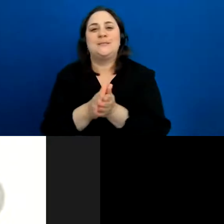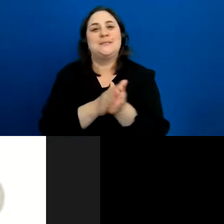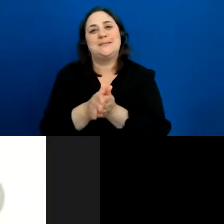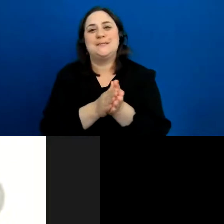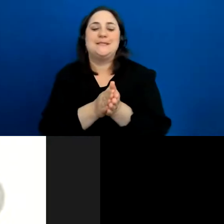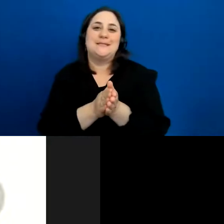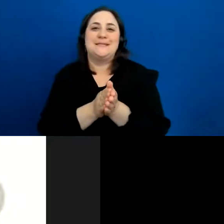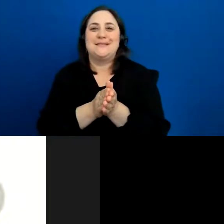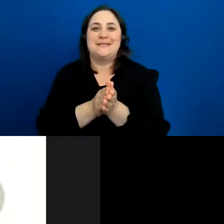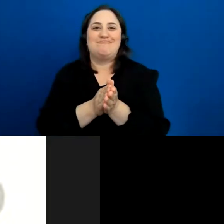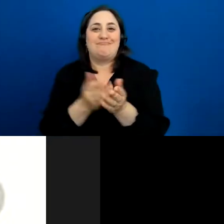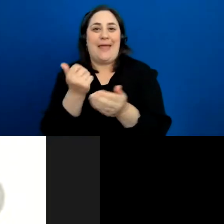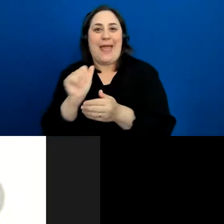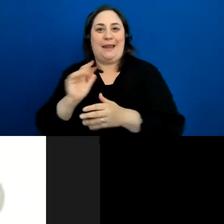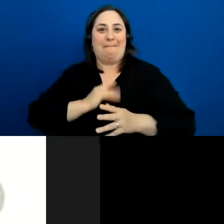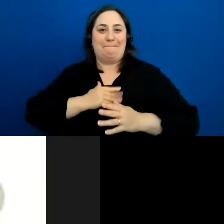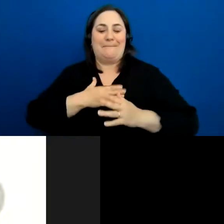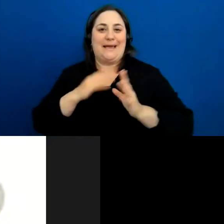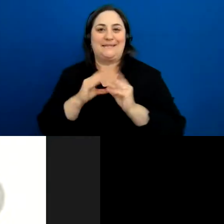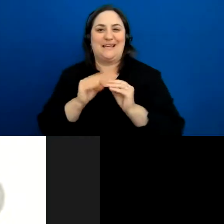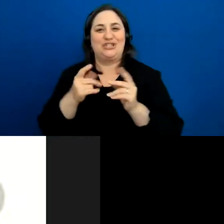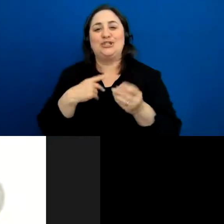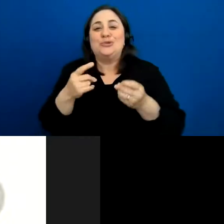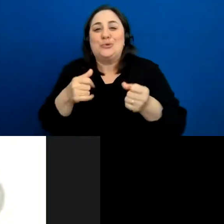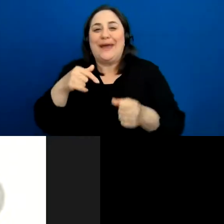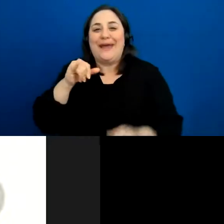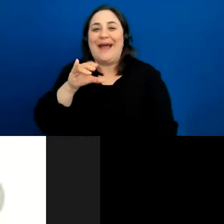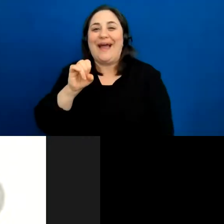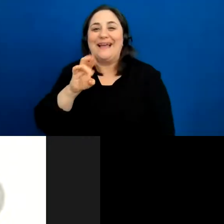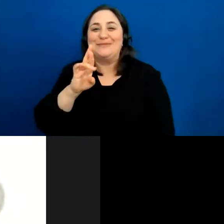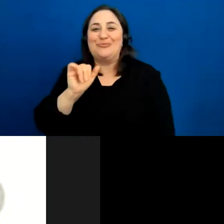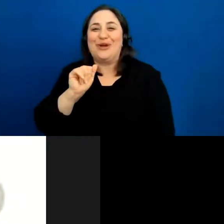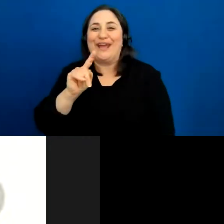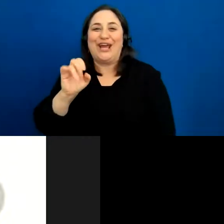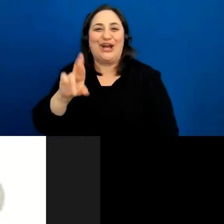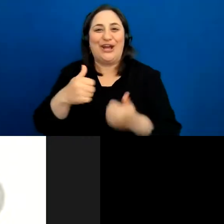any session I do is really quick icebreakers. This is one I like to do it's called zoomed in.